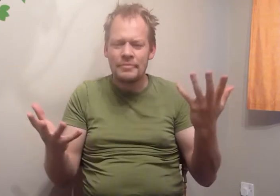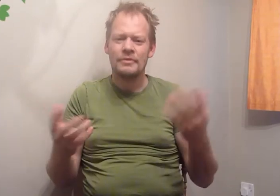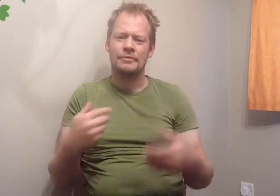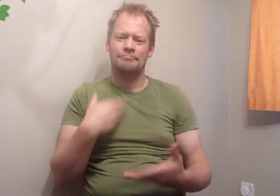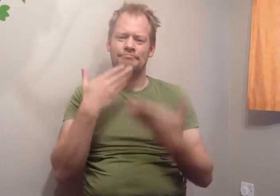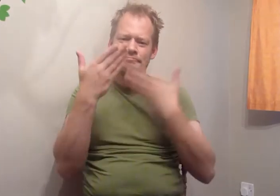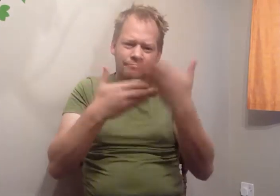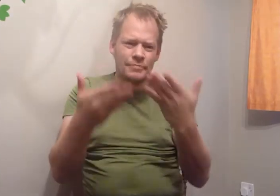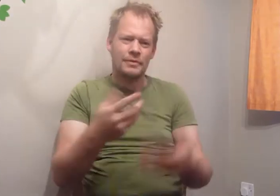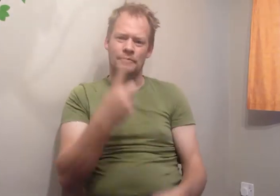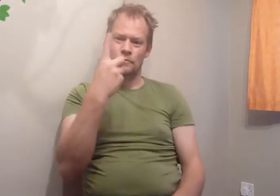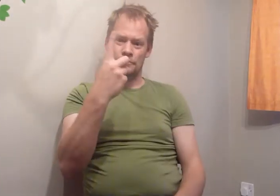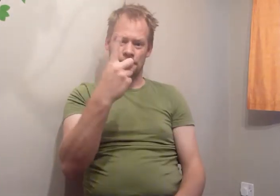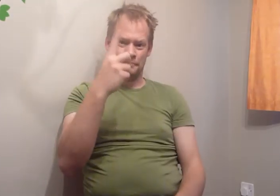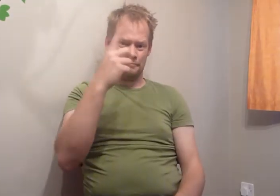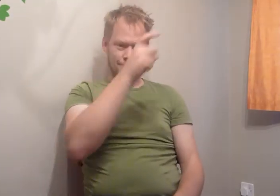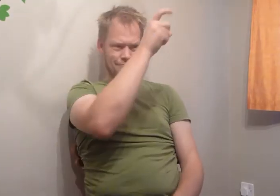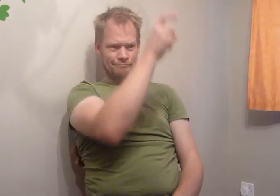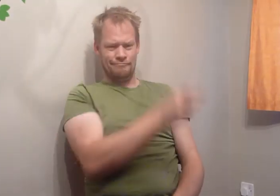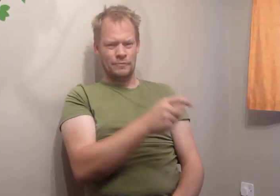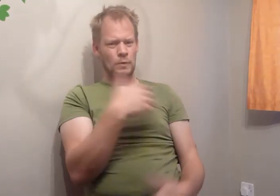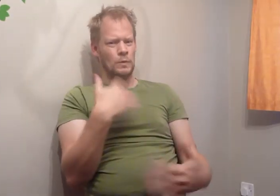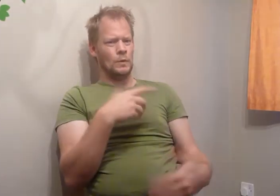about a remarkable man called -